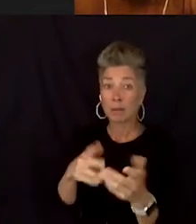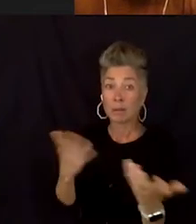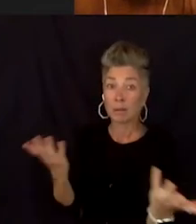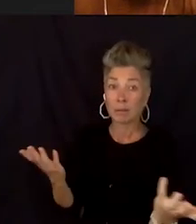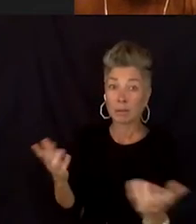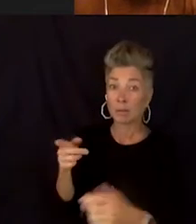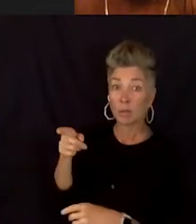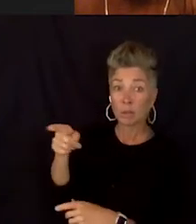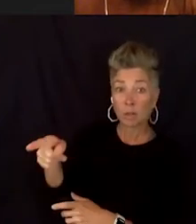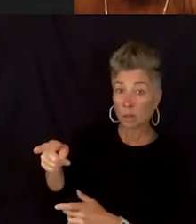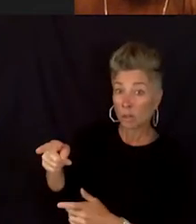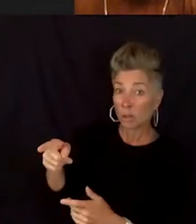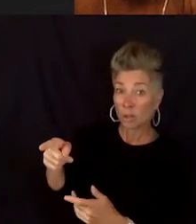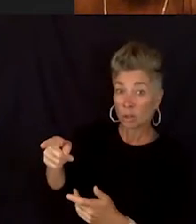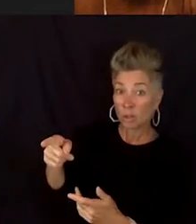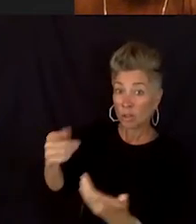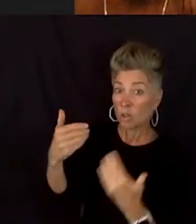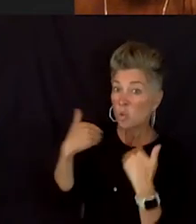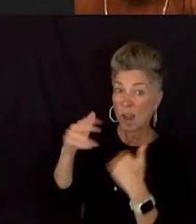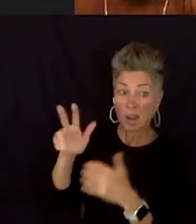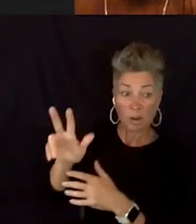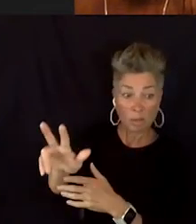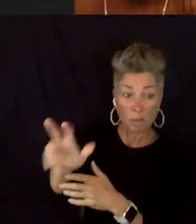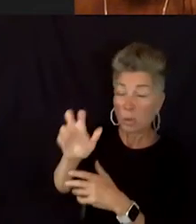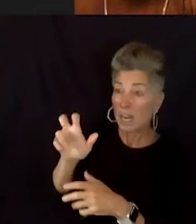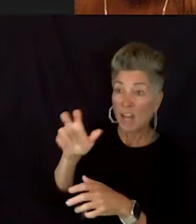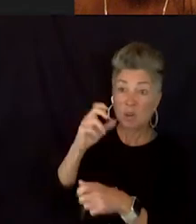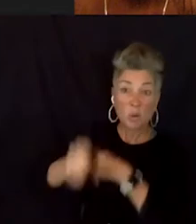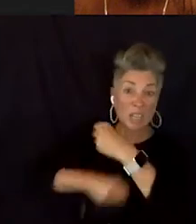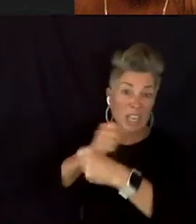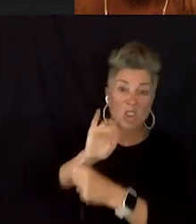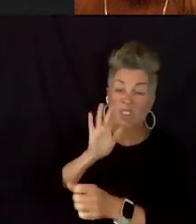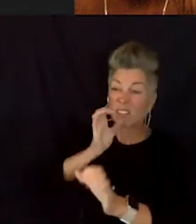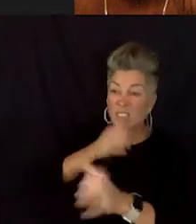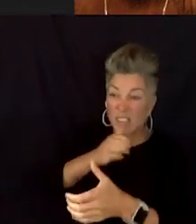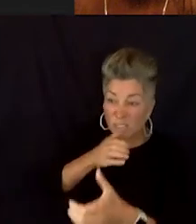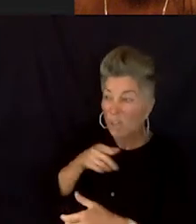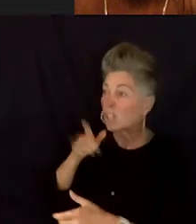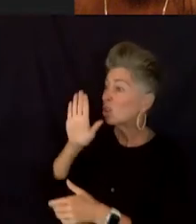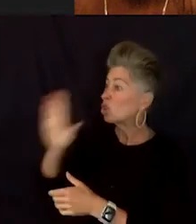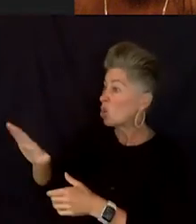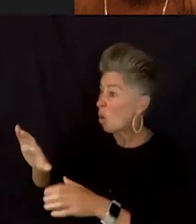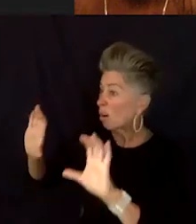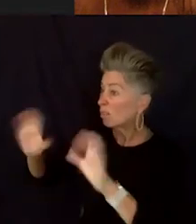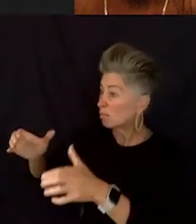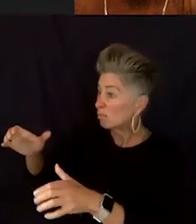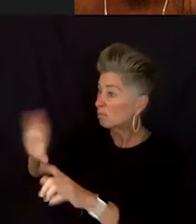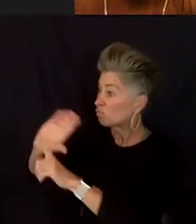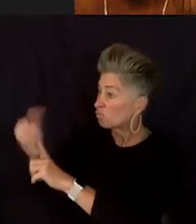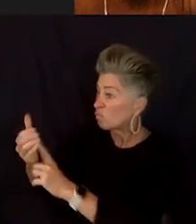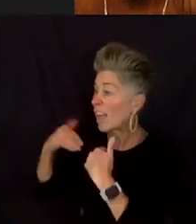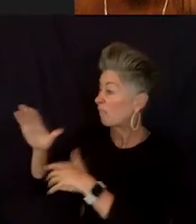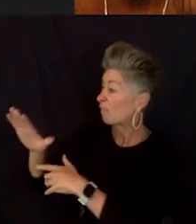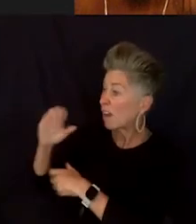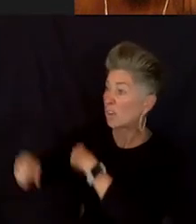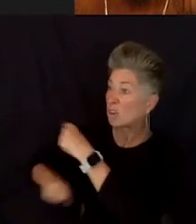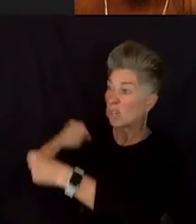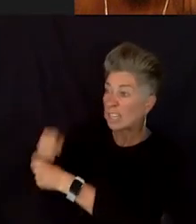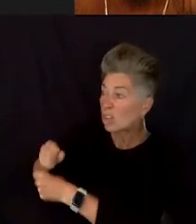This group got 500 years worth of hurt, let's bring it to the table, and figure out how do we break this down? Where do we start the apologies?